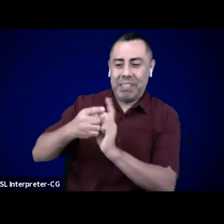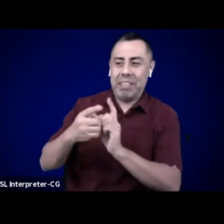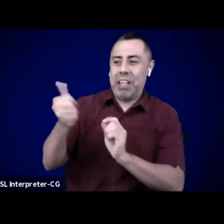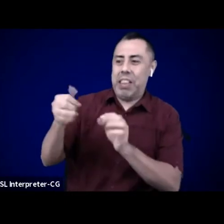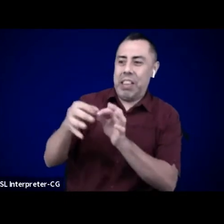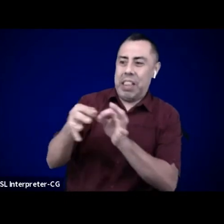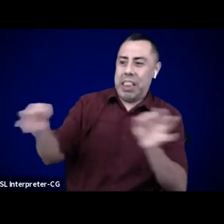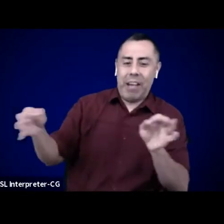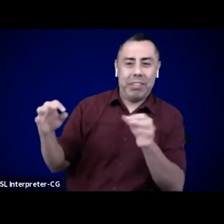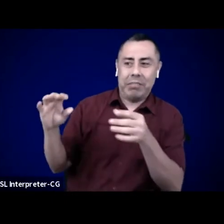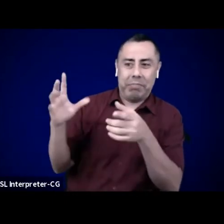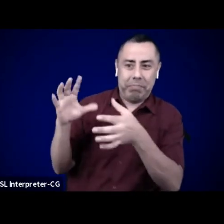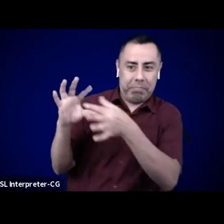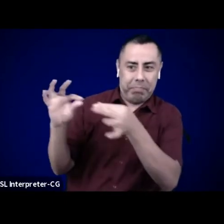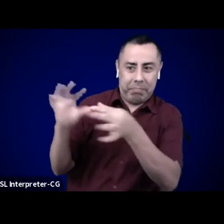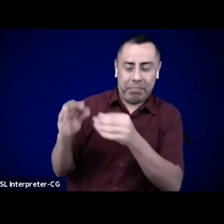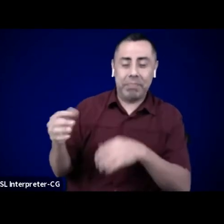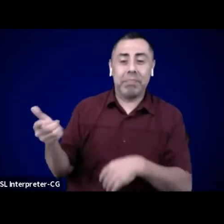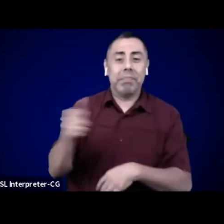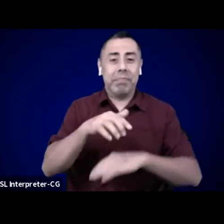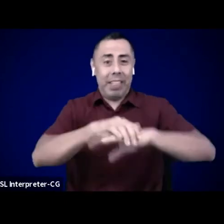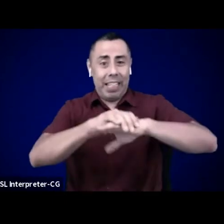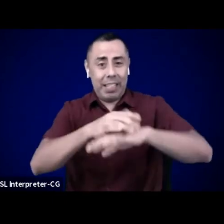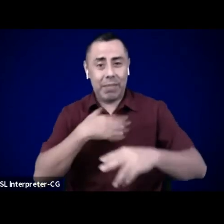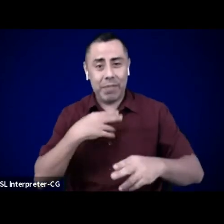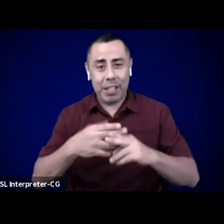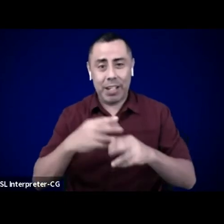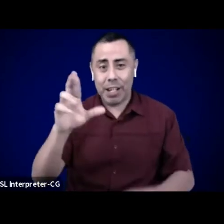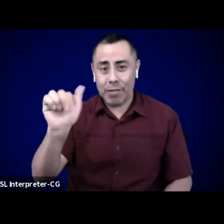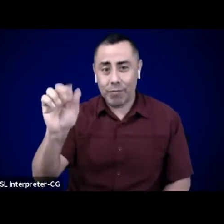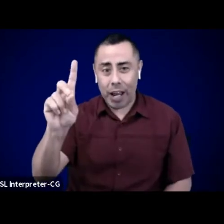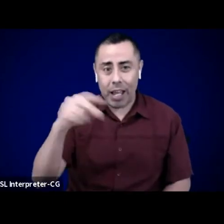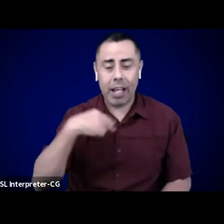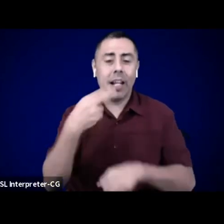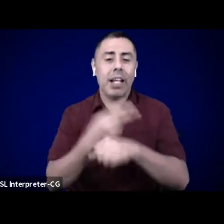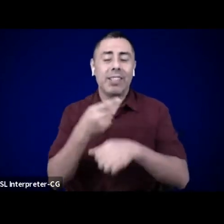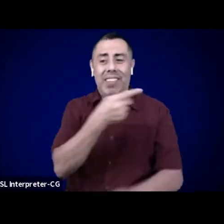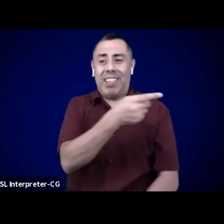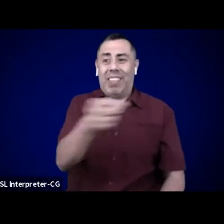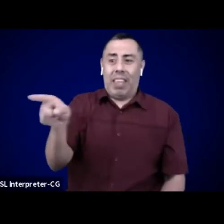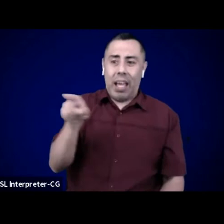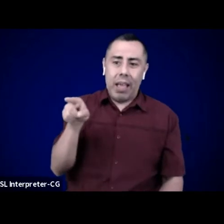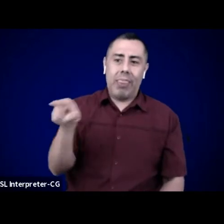My name is Rad. I use they/them pronouns. I am wearing a white tank top.